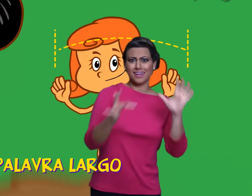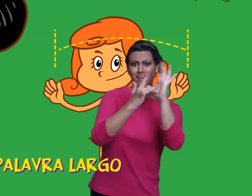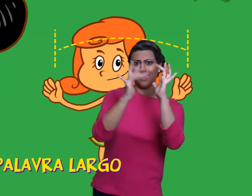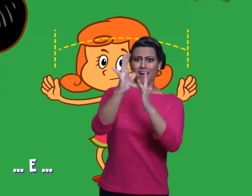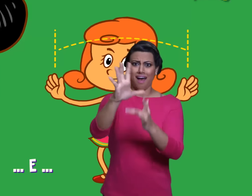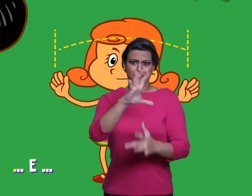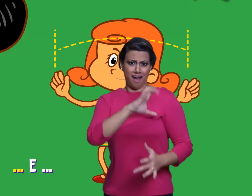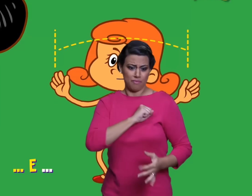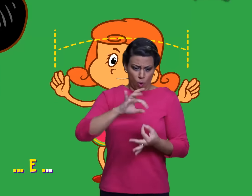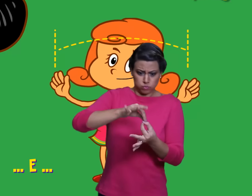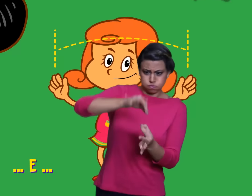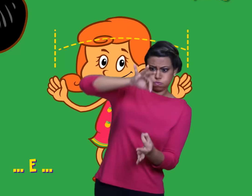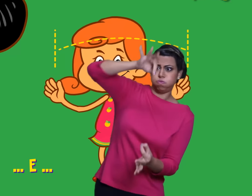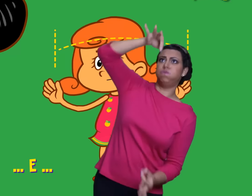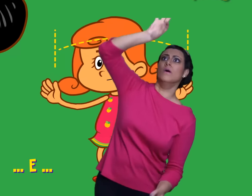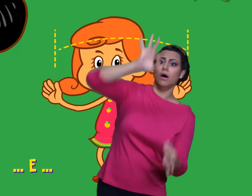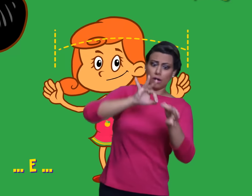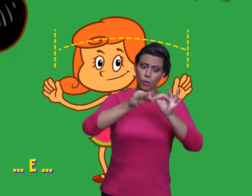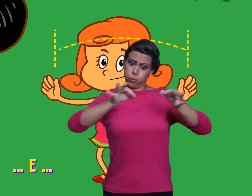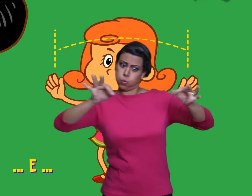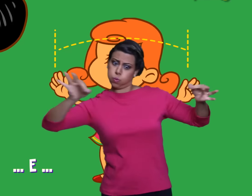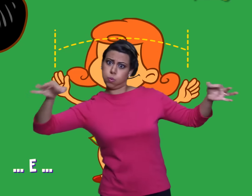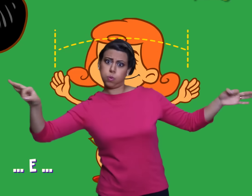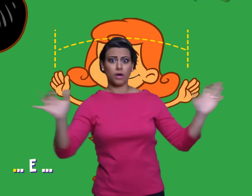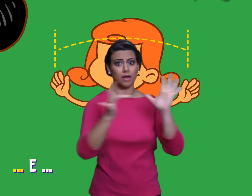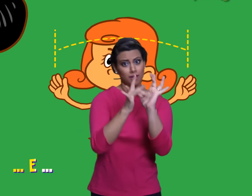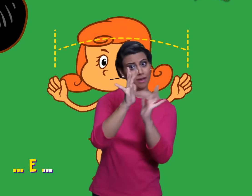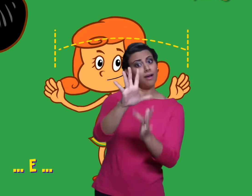… AND …